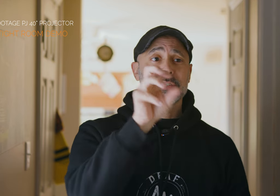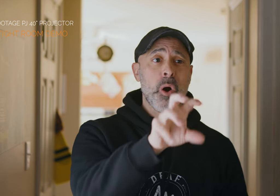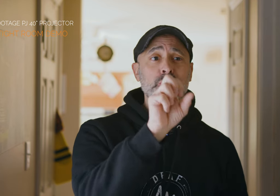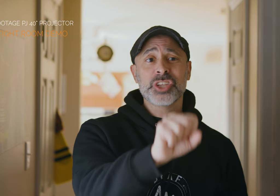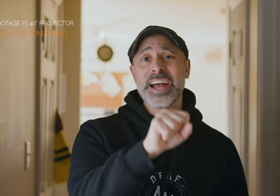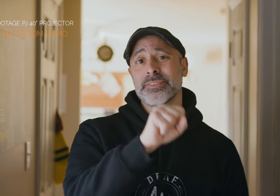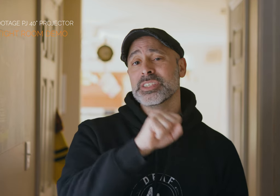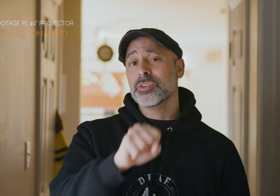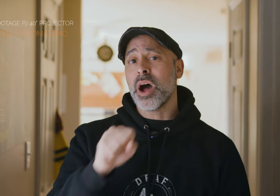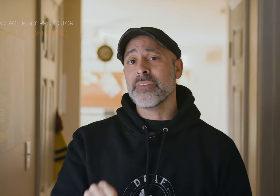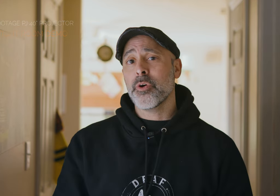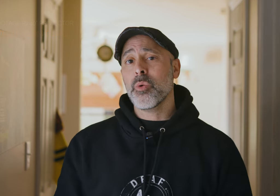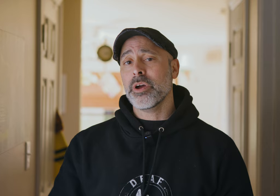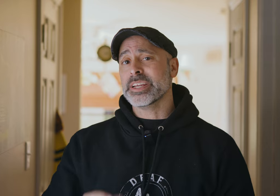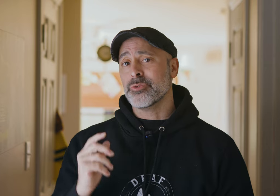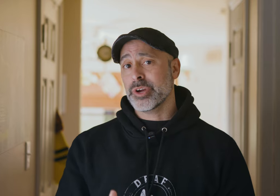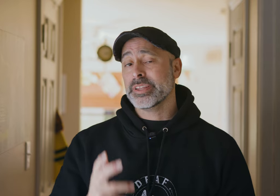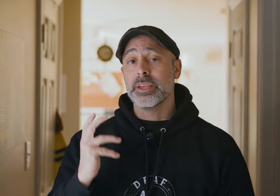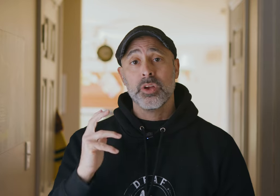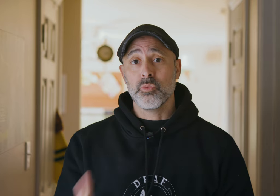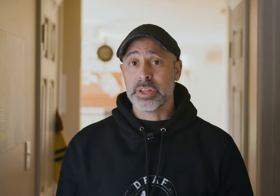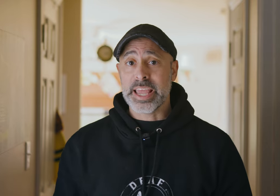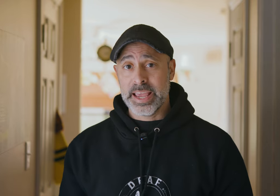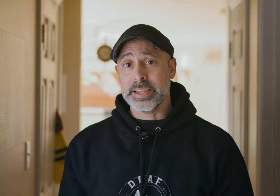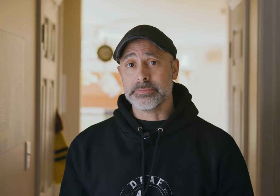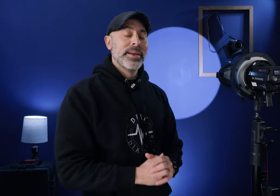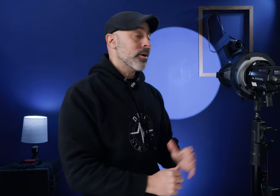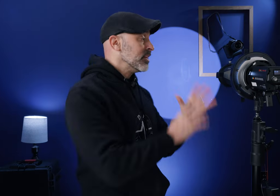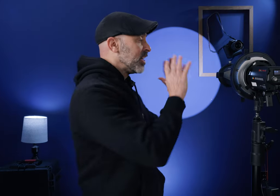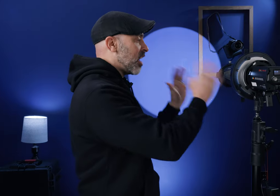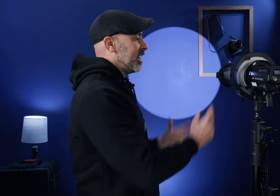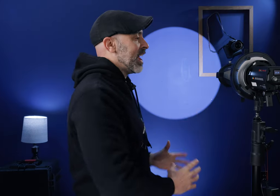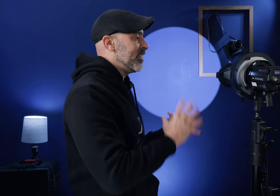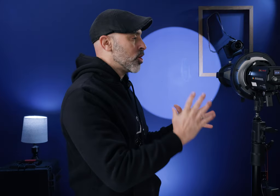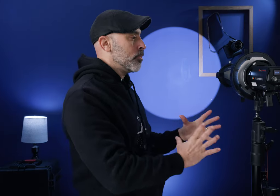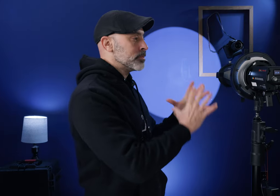small size of this little iFootage one is really really handy now as if the cutting and the Gobos